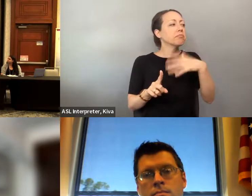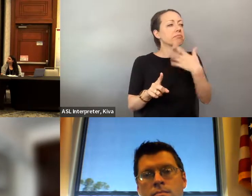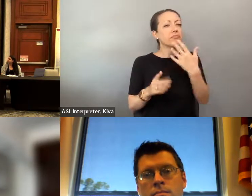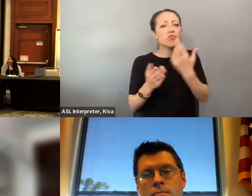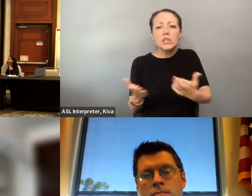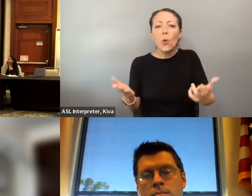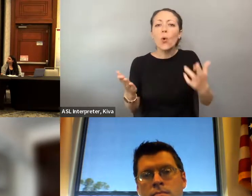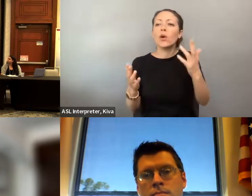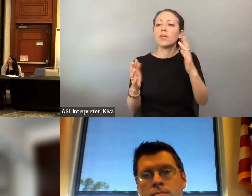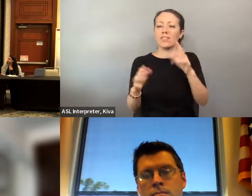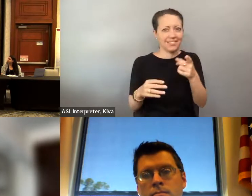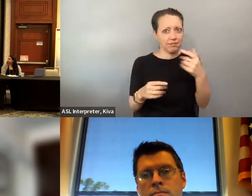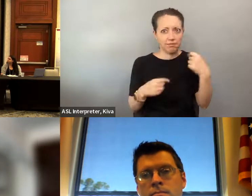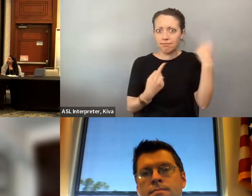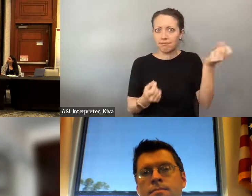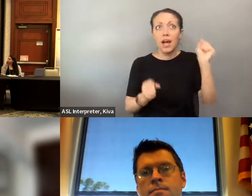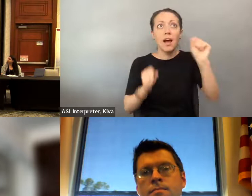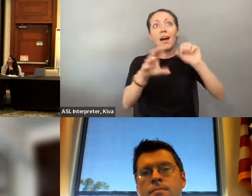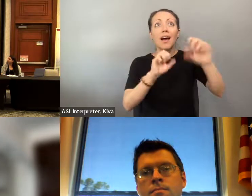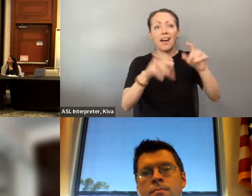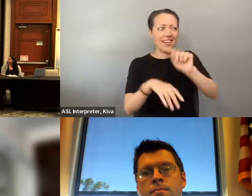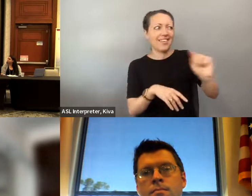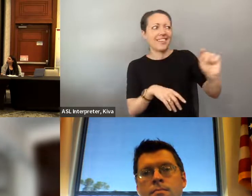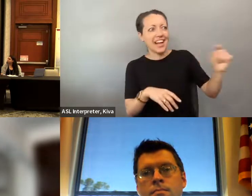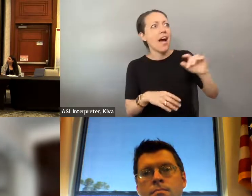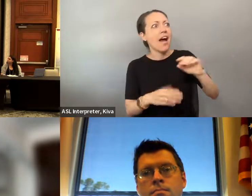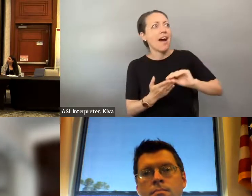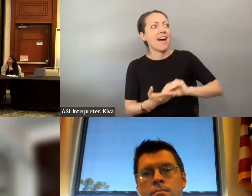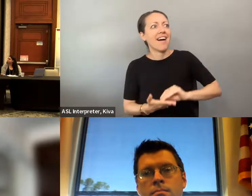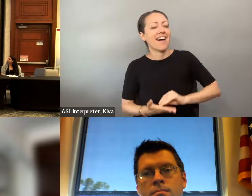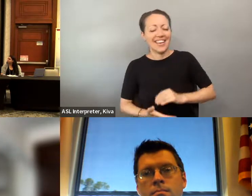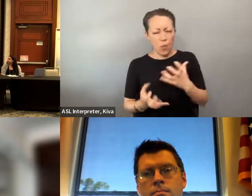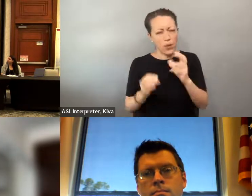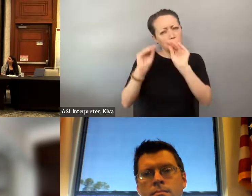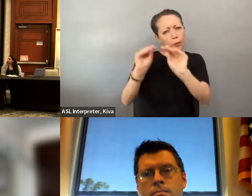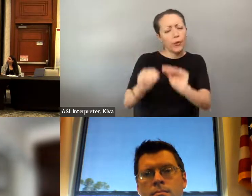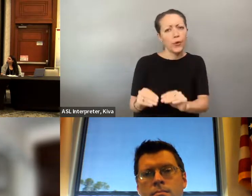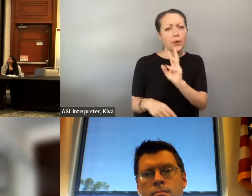different sources that many of which were mentioned today, and